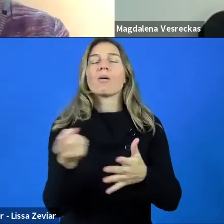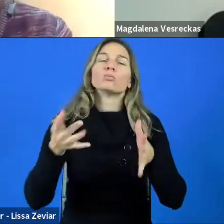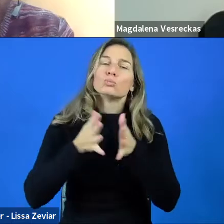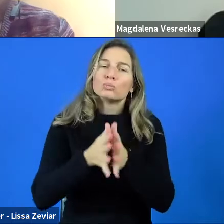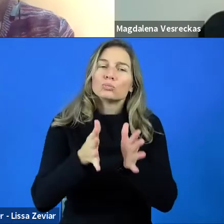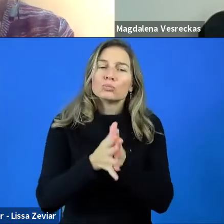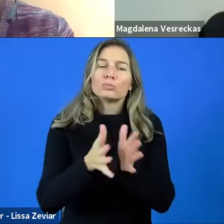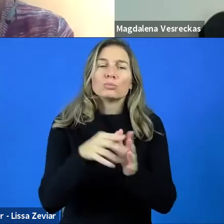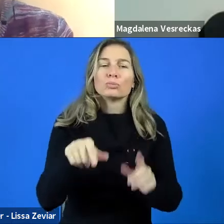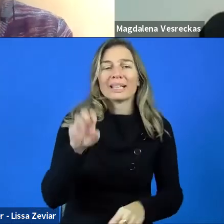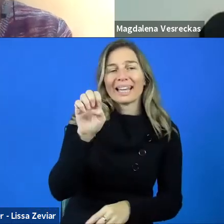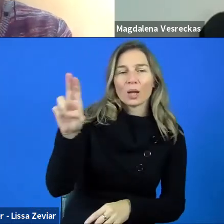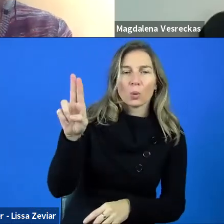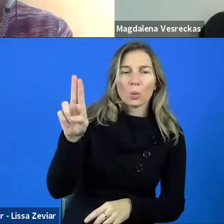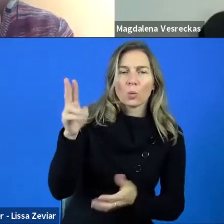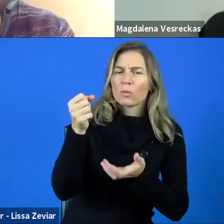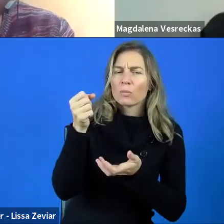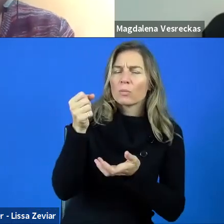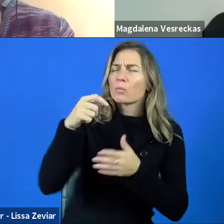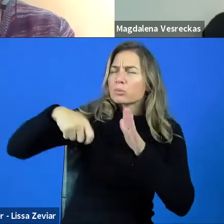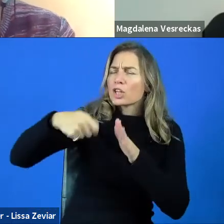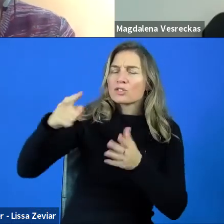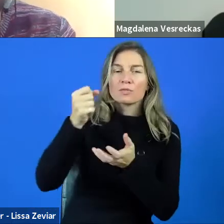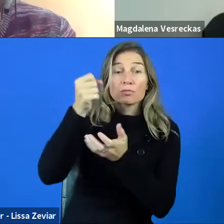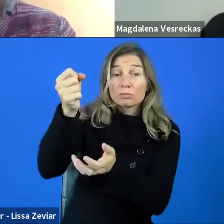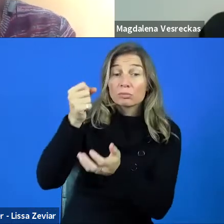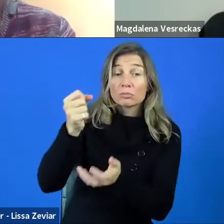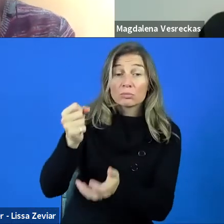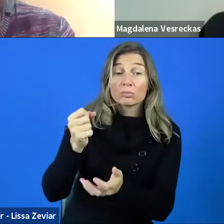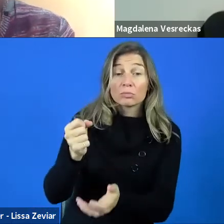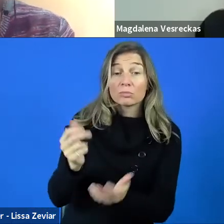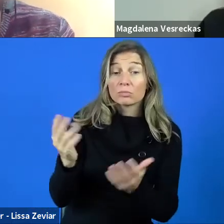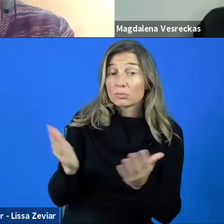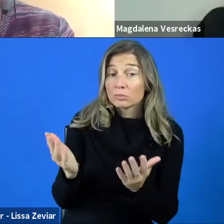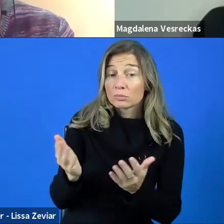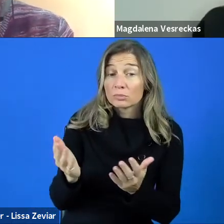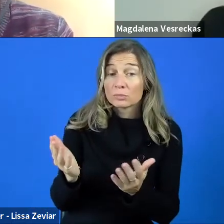of the EU funded projects presented by Magdalena Verseckas,